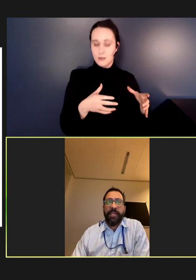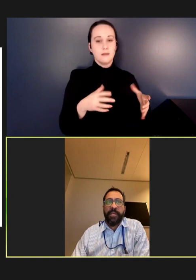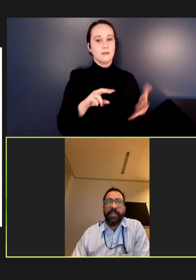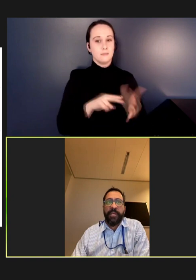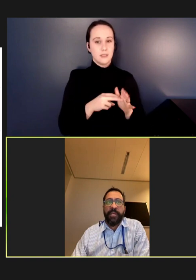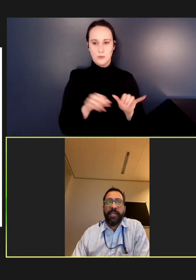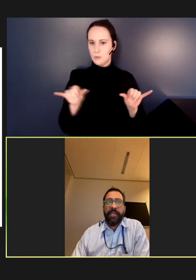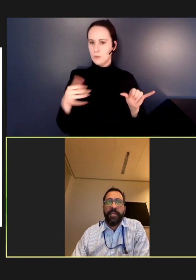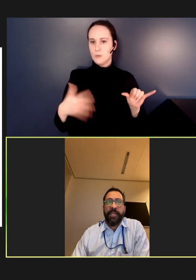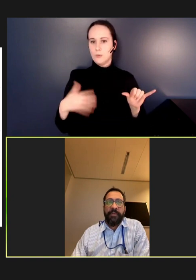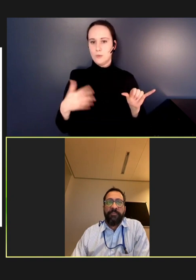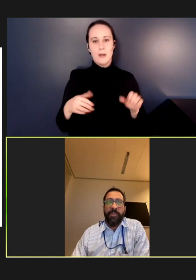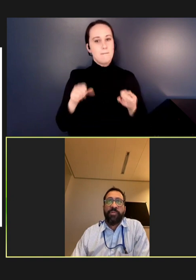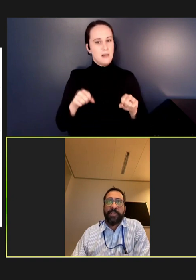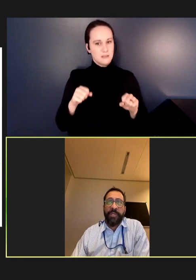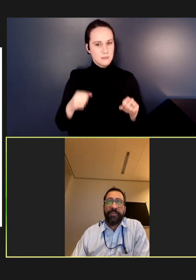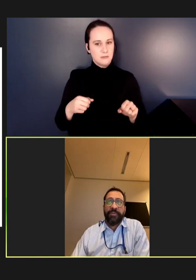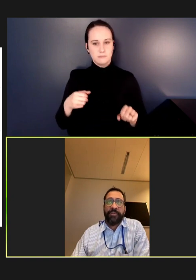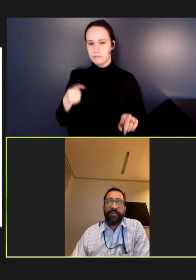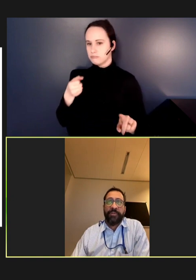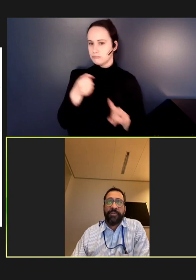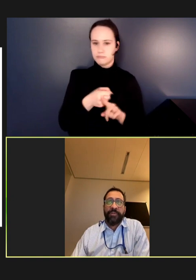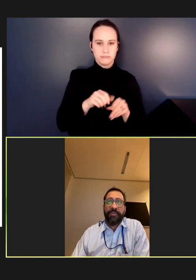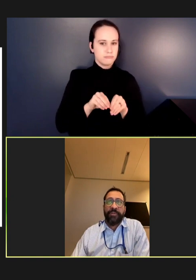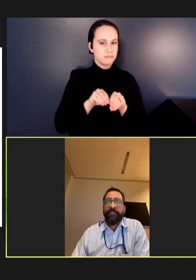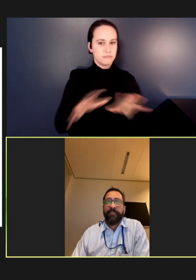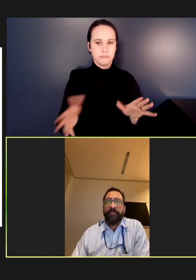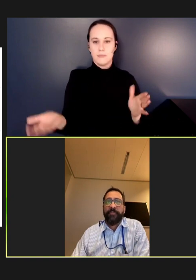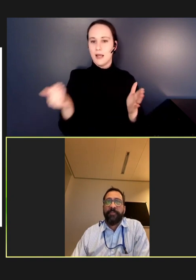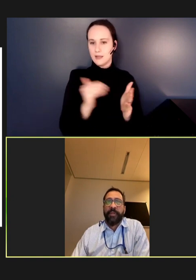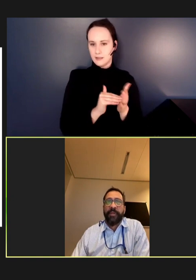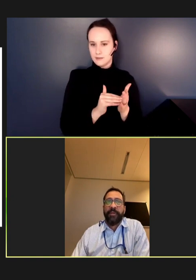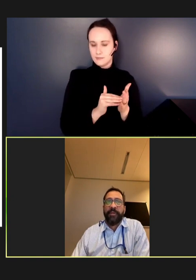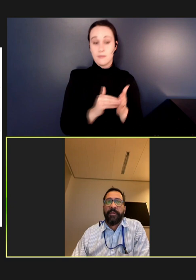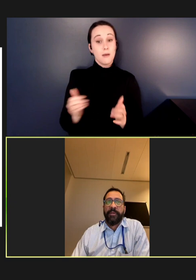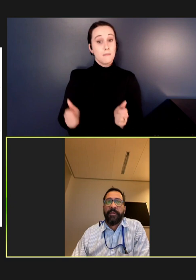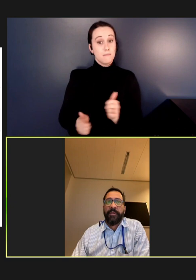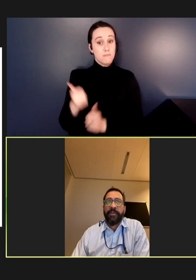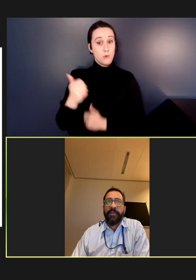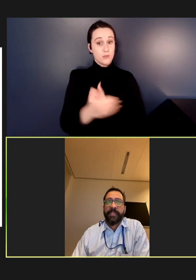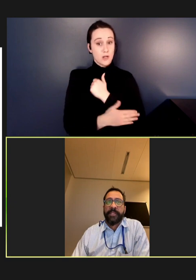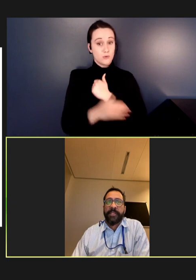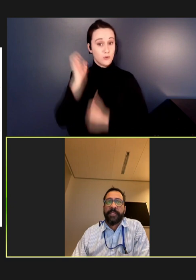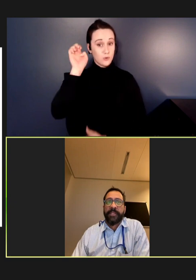So, you can see that most countries in Europe, at least according to this calculation,